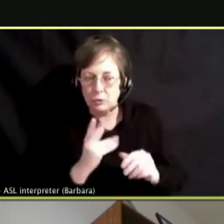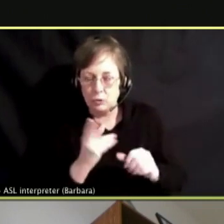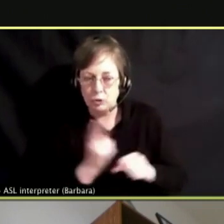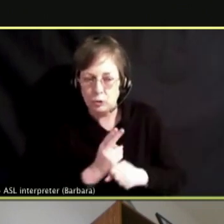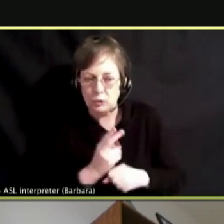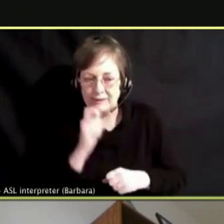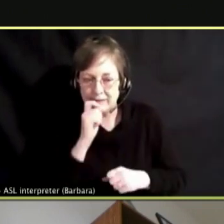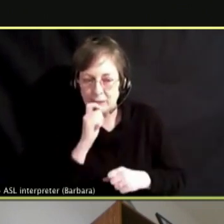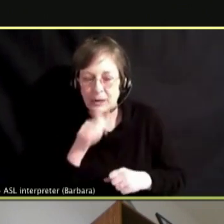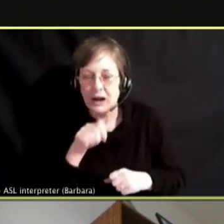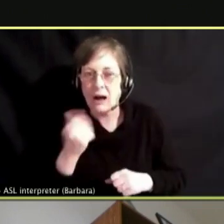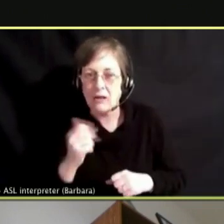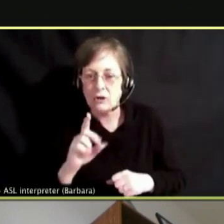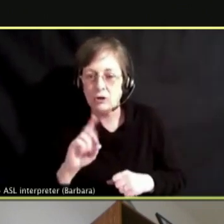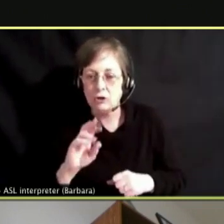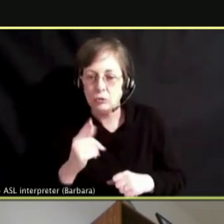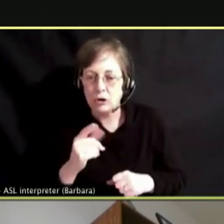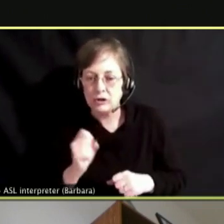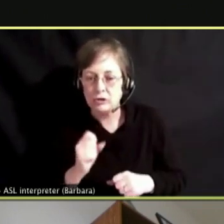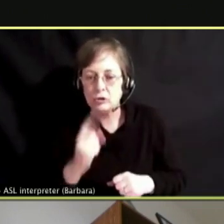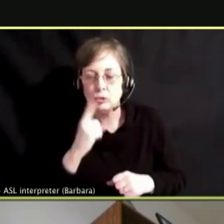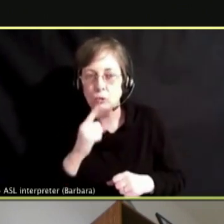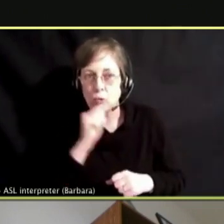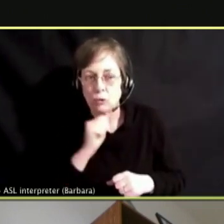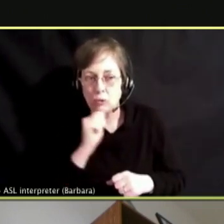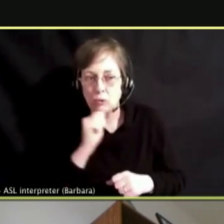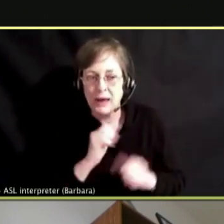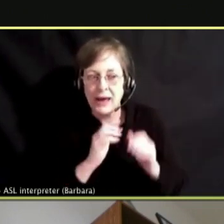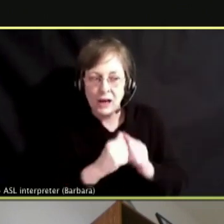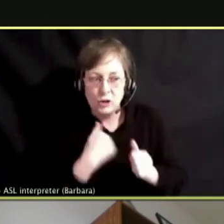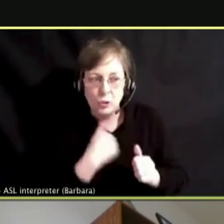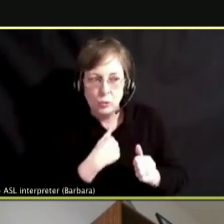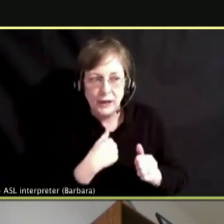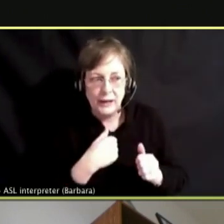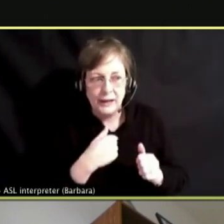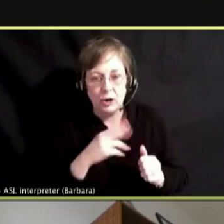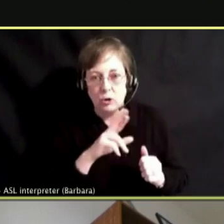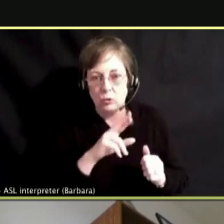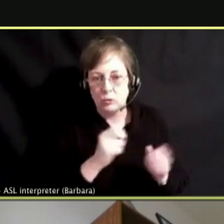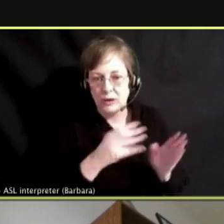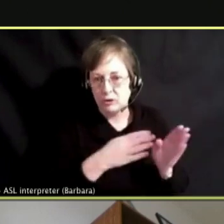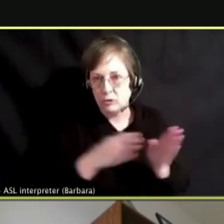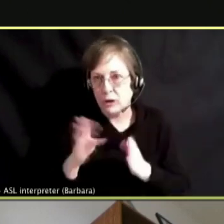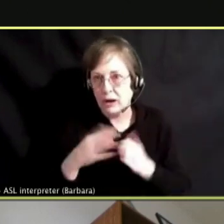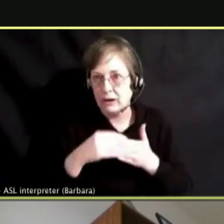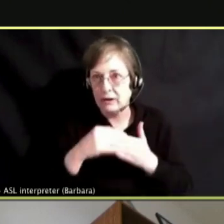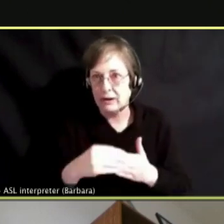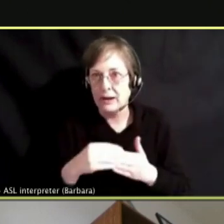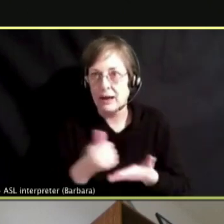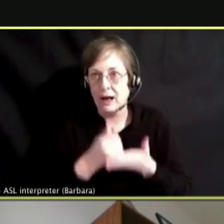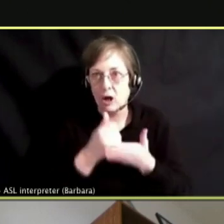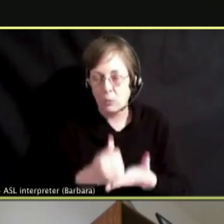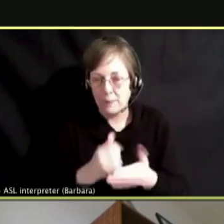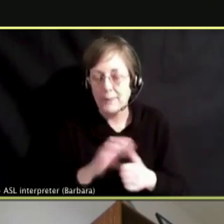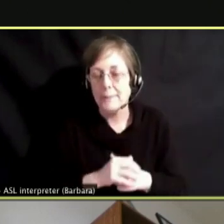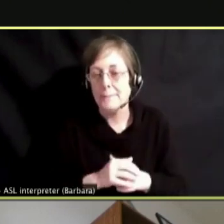REDIRECT THEM AND HELP THEM HAVE HEALTHY COPING MECHANISMS LIKE EXERCISE, HANGING OUT WITH